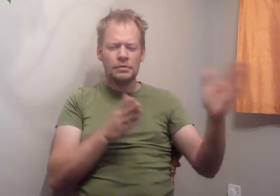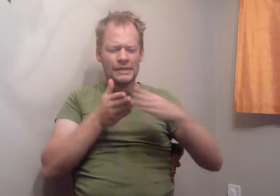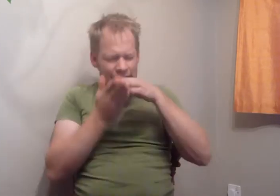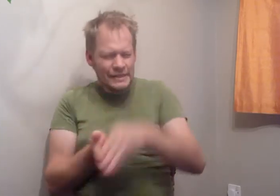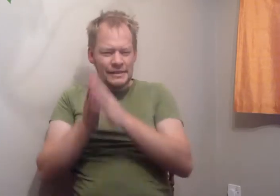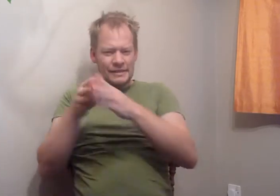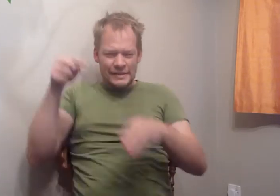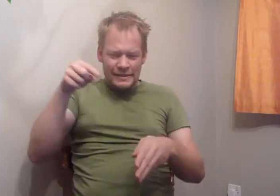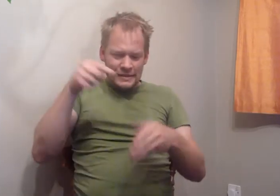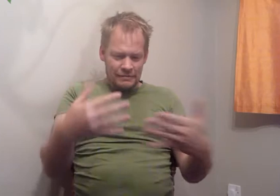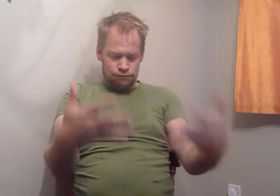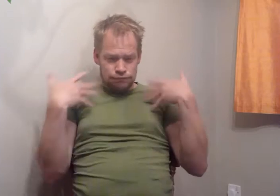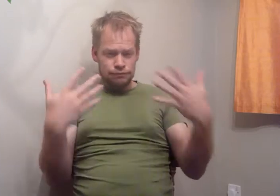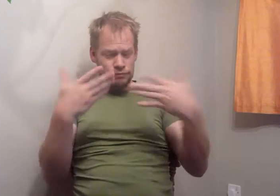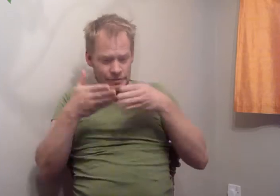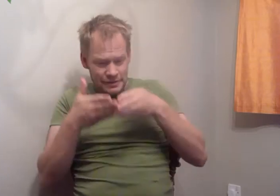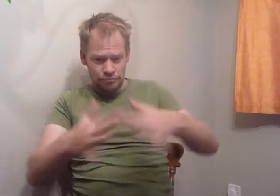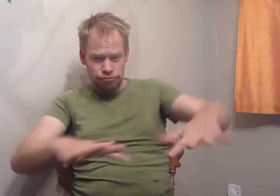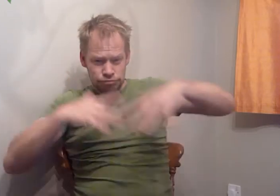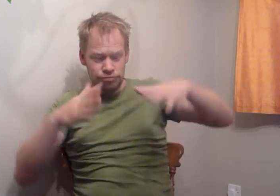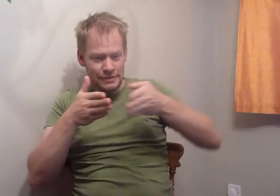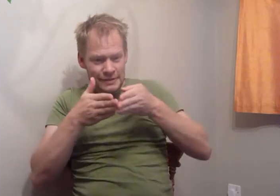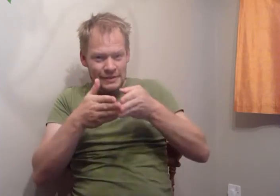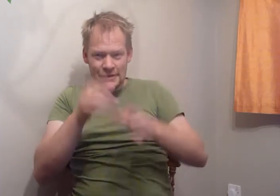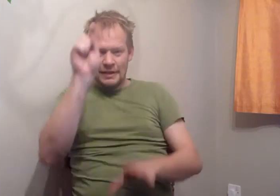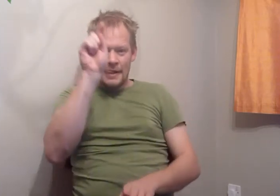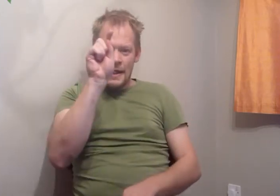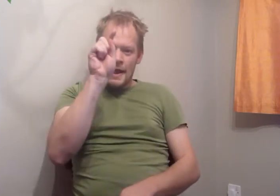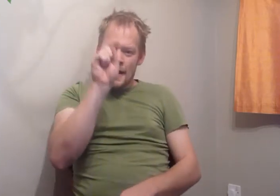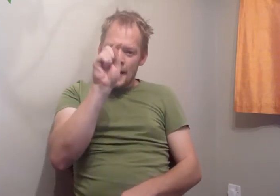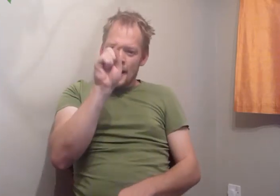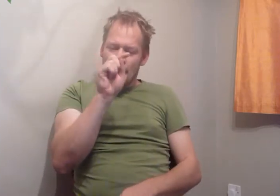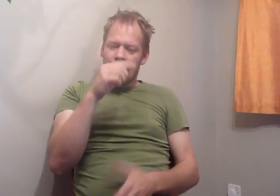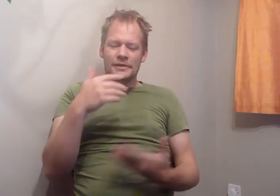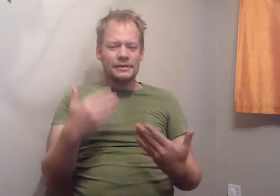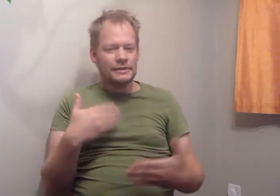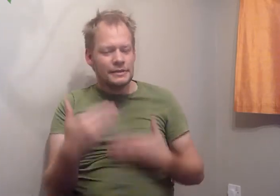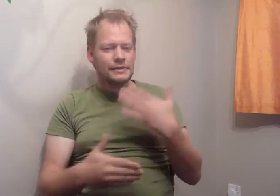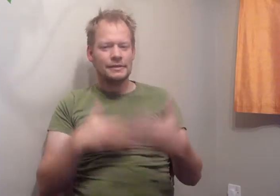The boat has been breaking through winds and waves. Going south has been tricky.